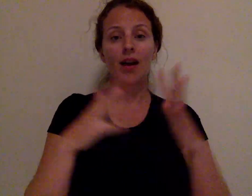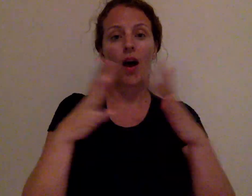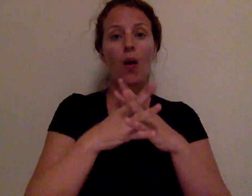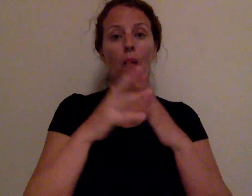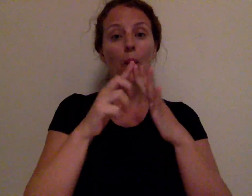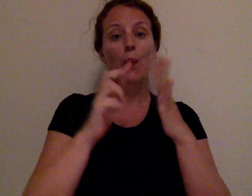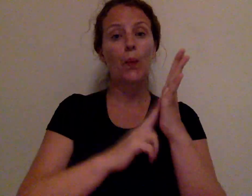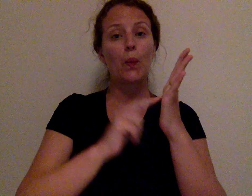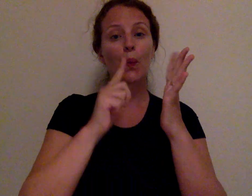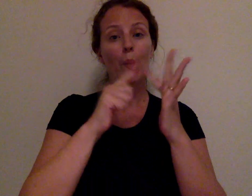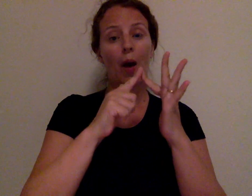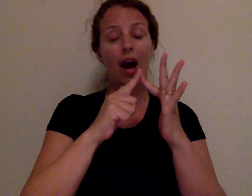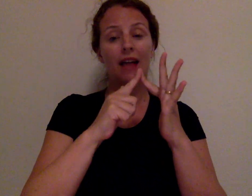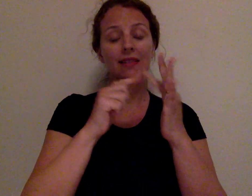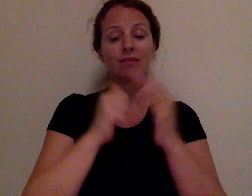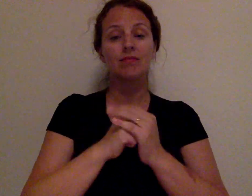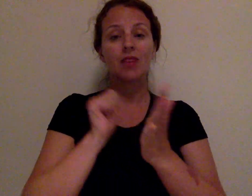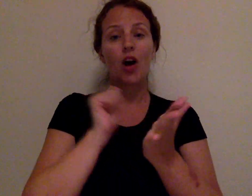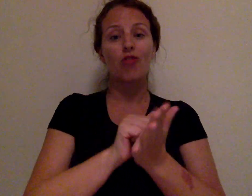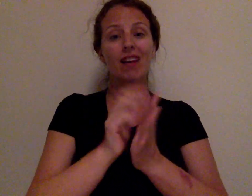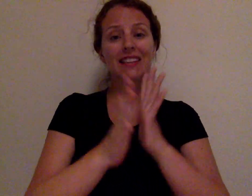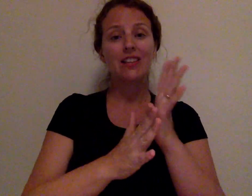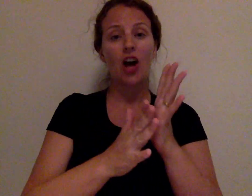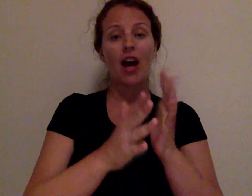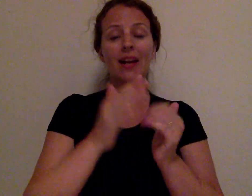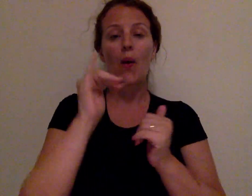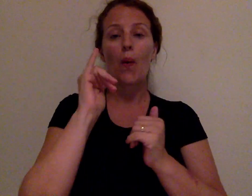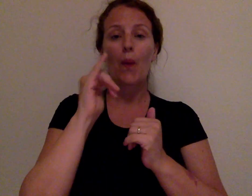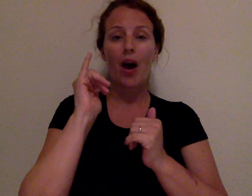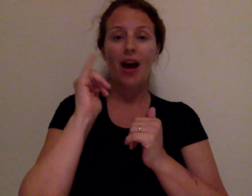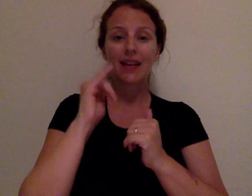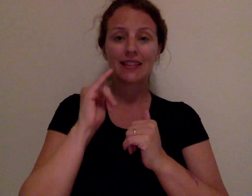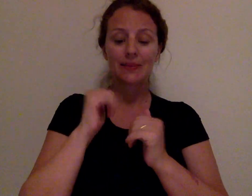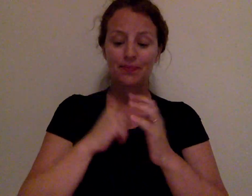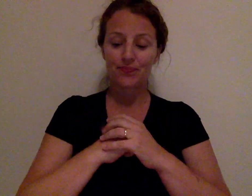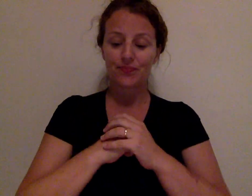WINE Correct sign, "wine"